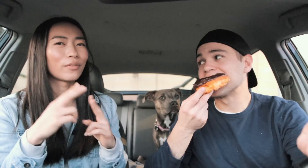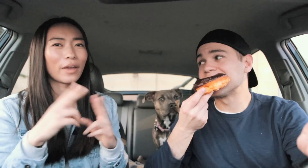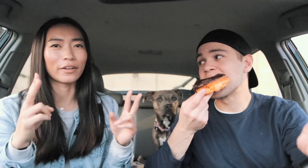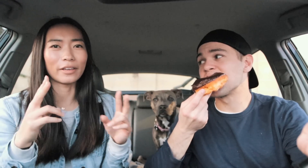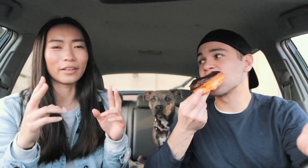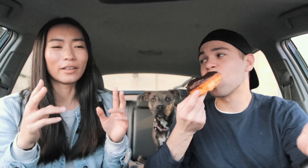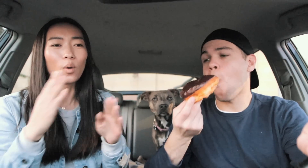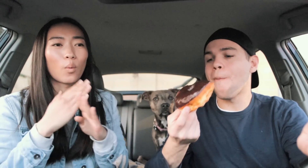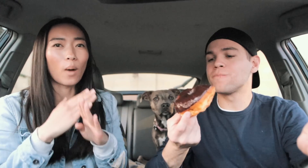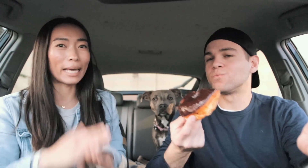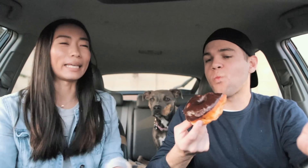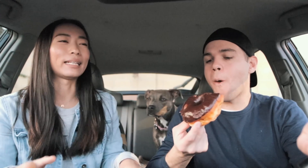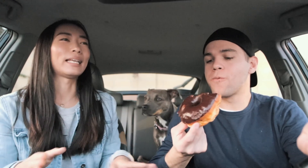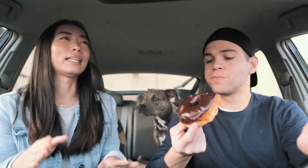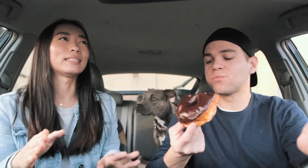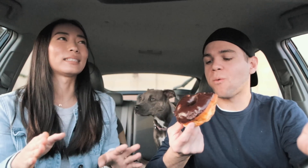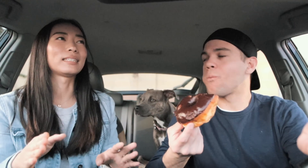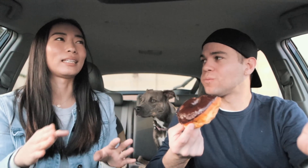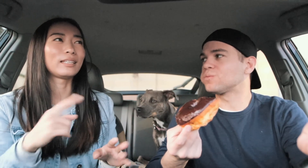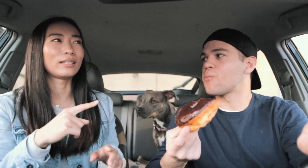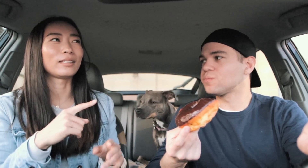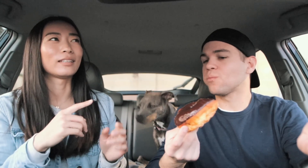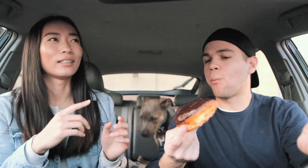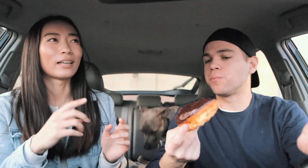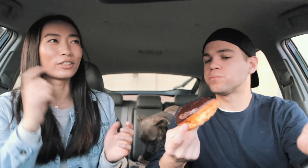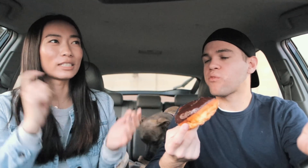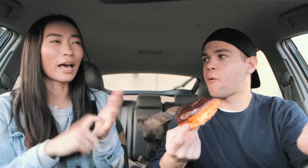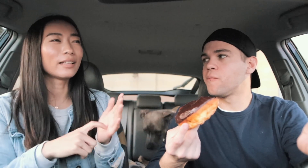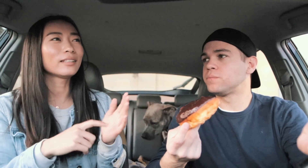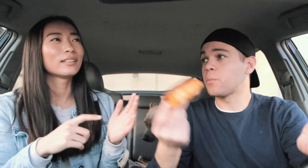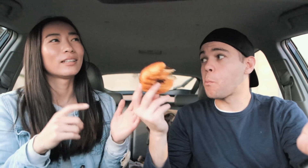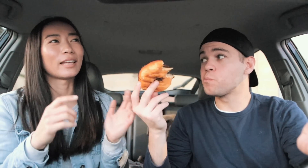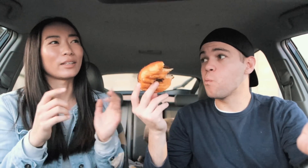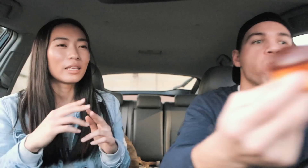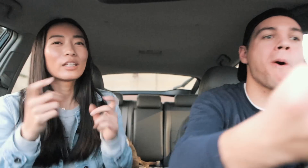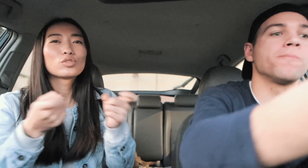very quiet and he-I could tell that he